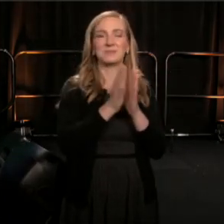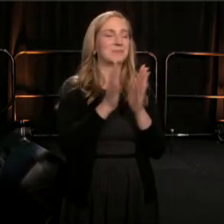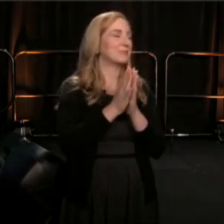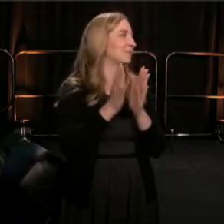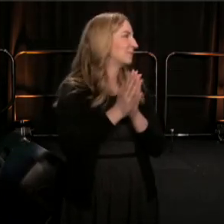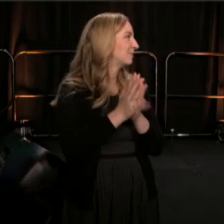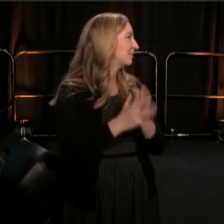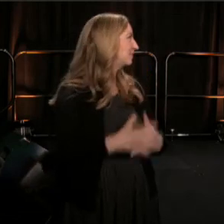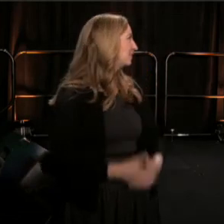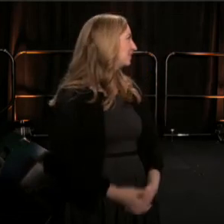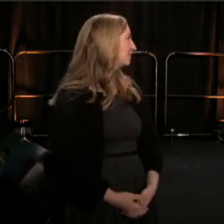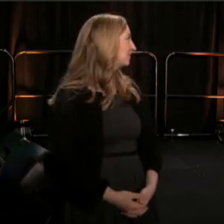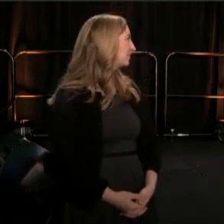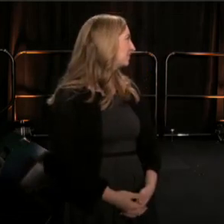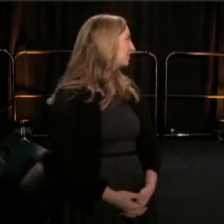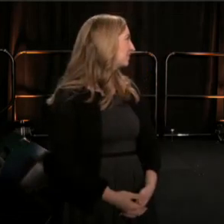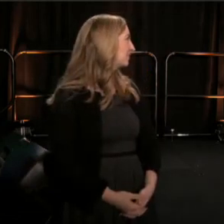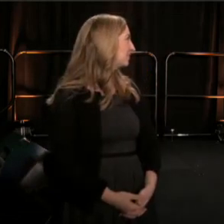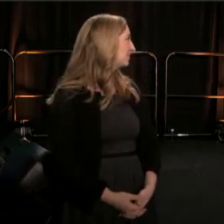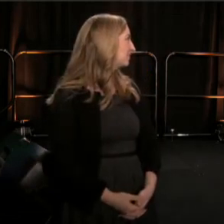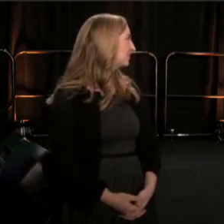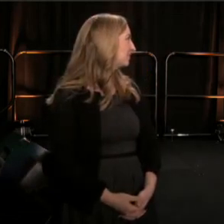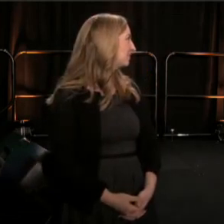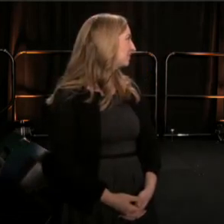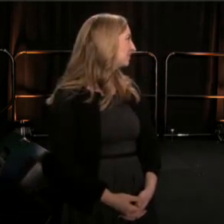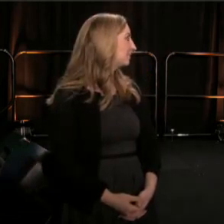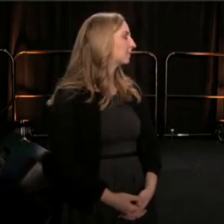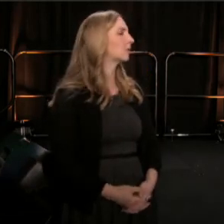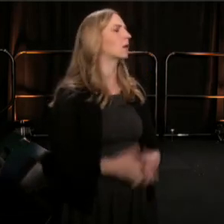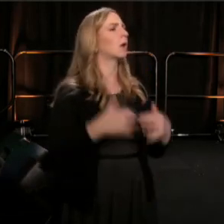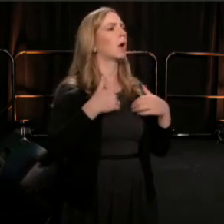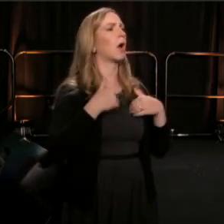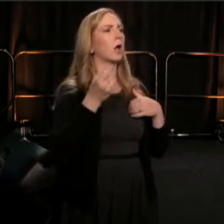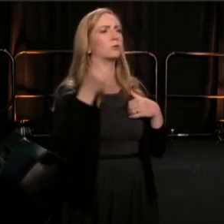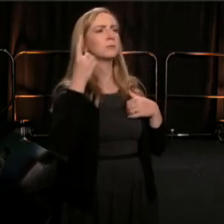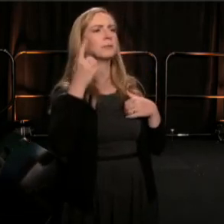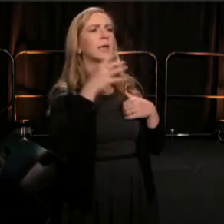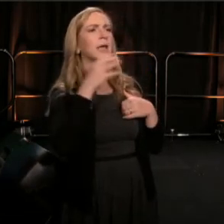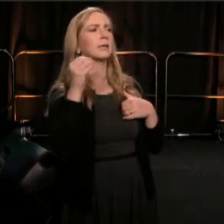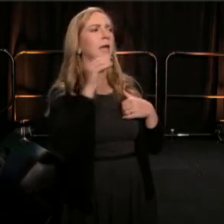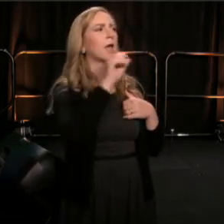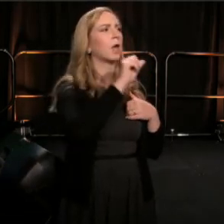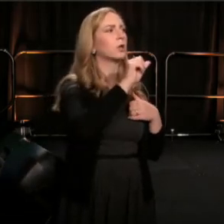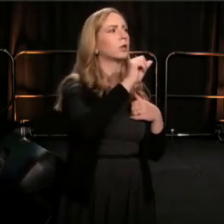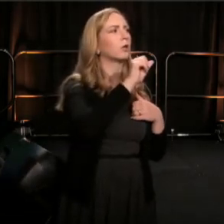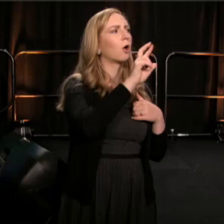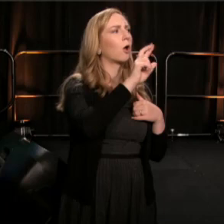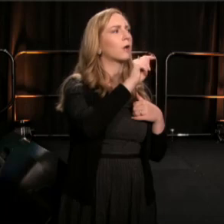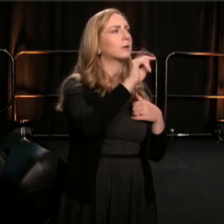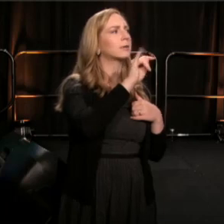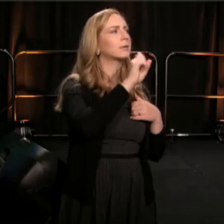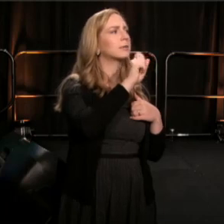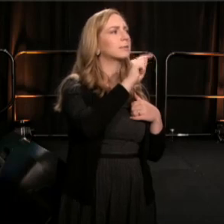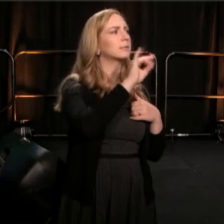We also understand that he and artistic director, Les Waters, may engage in a series battle of the beards.